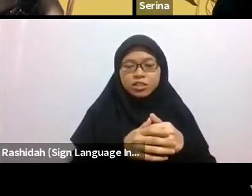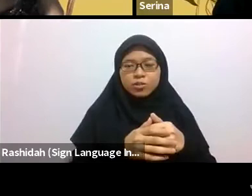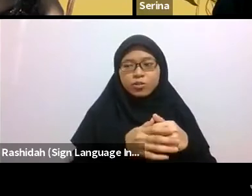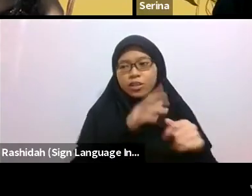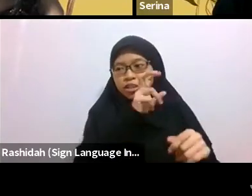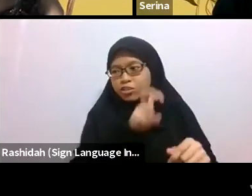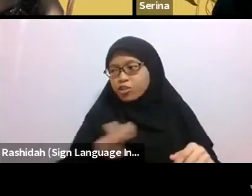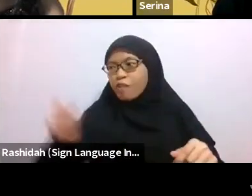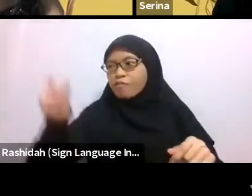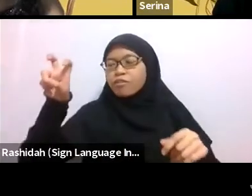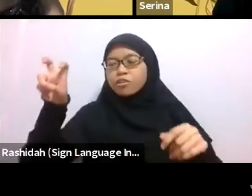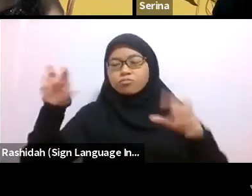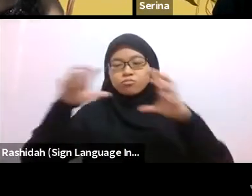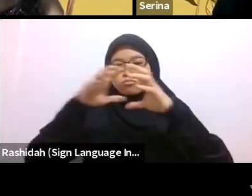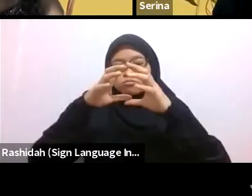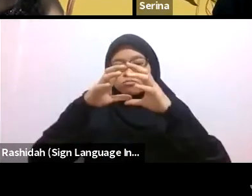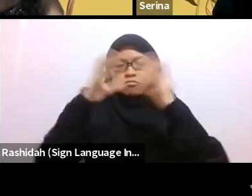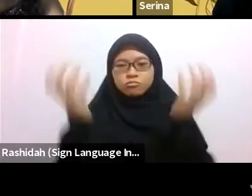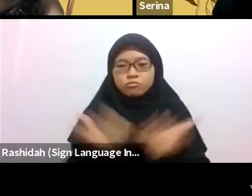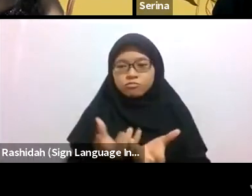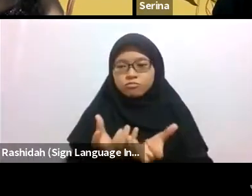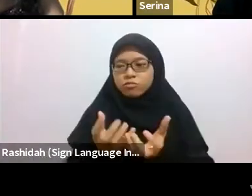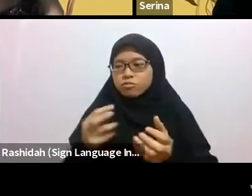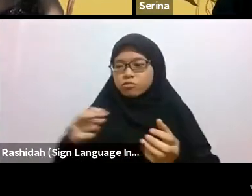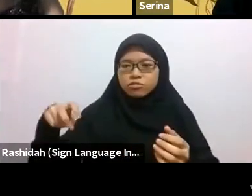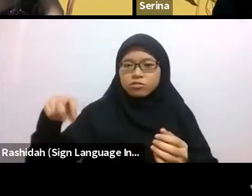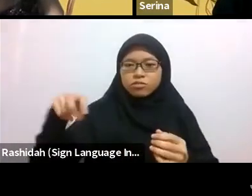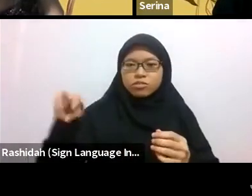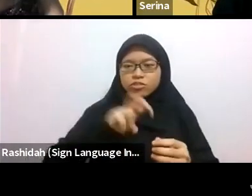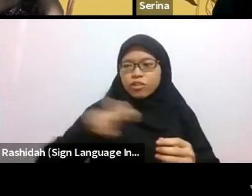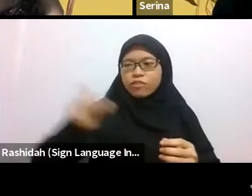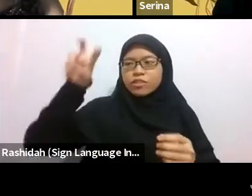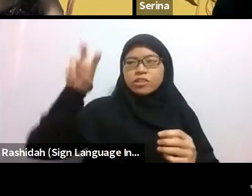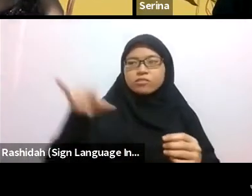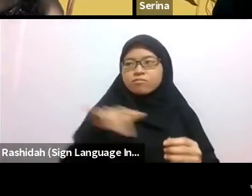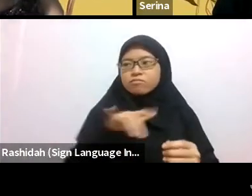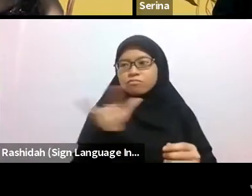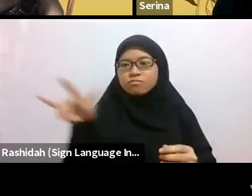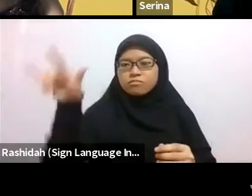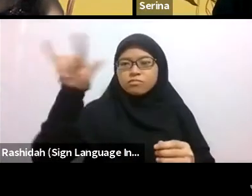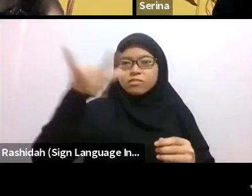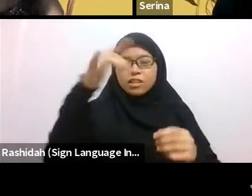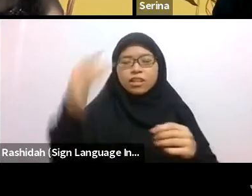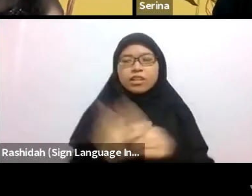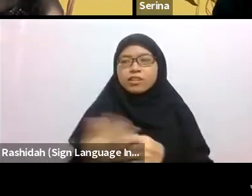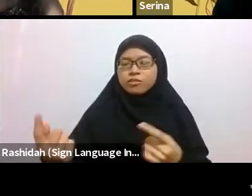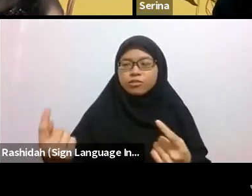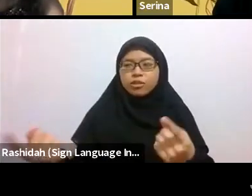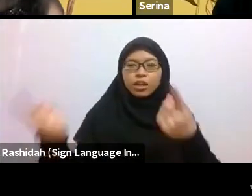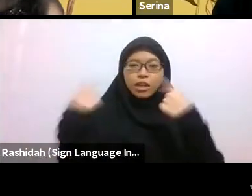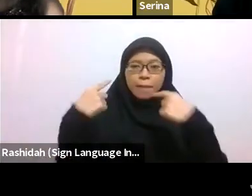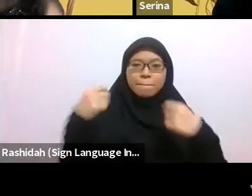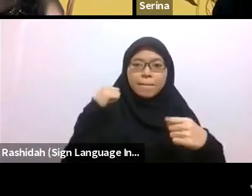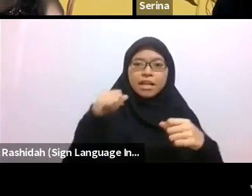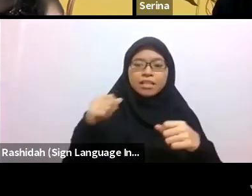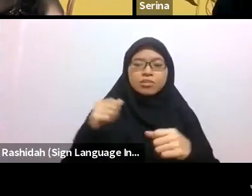and then coming back to Singapore and sort of sharing the knowledge that they've learnt.